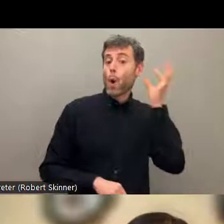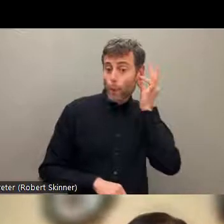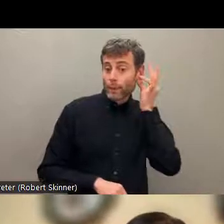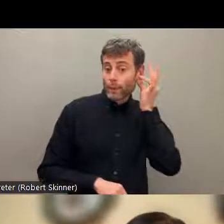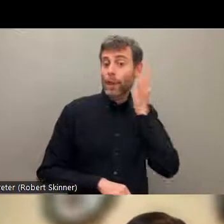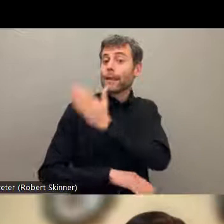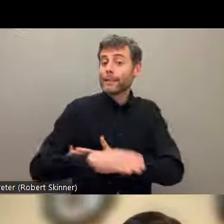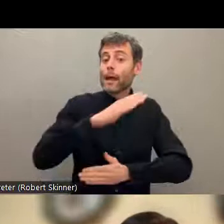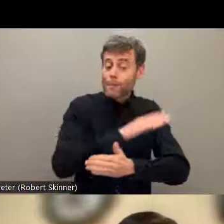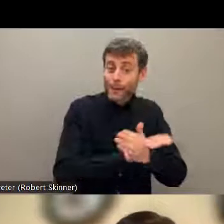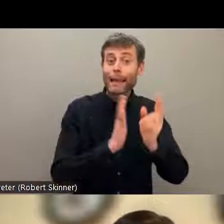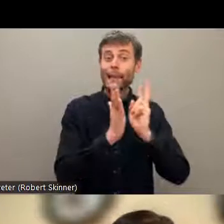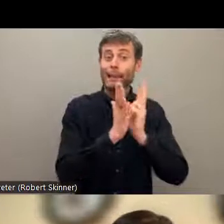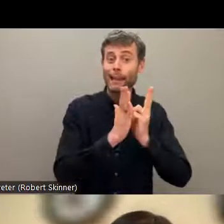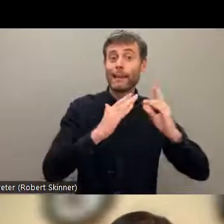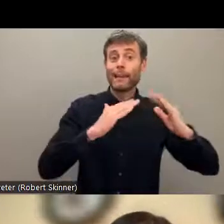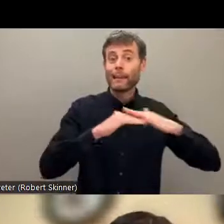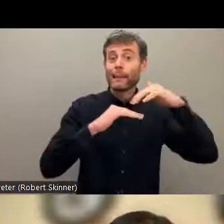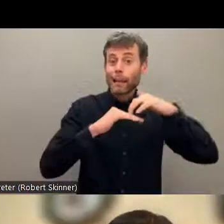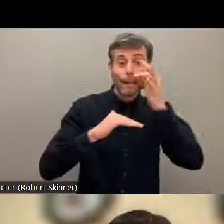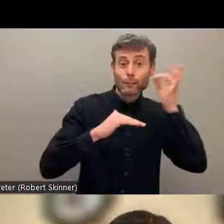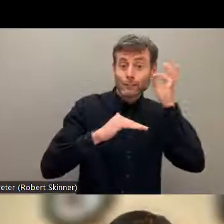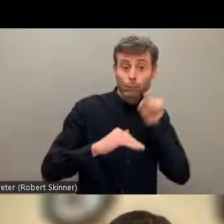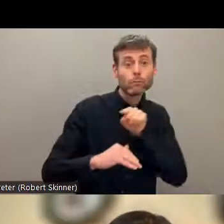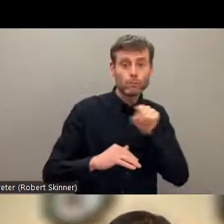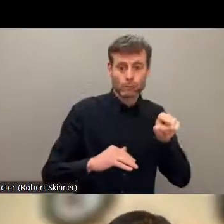pandemic.